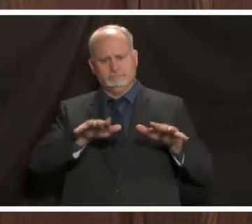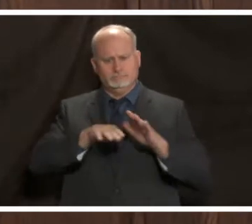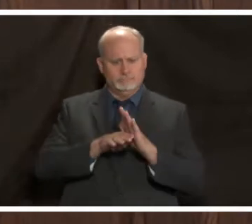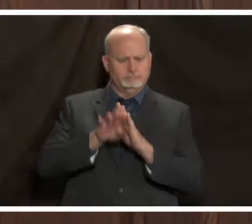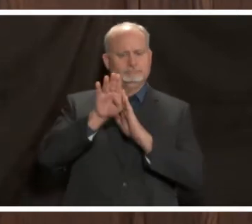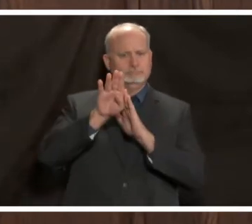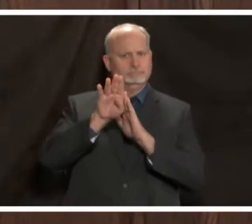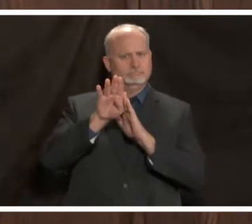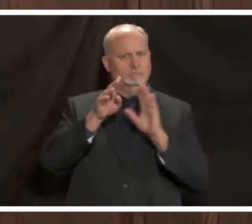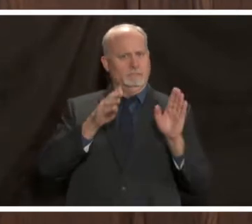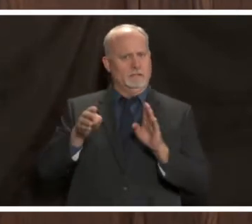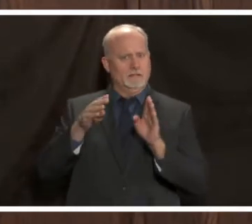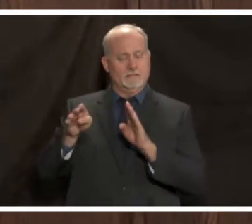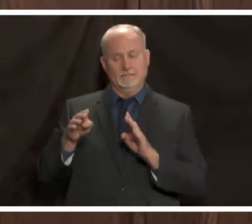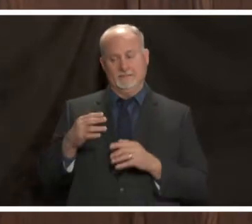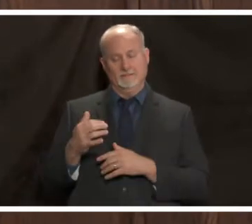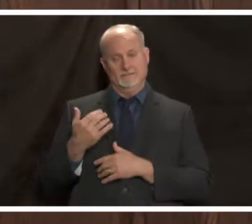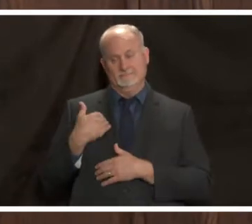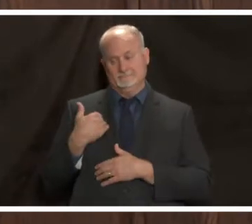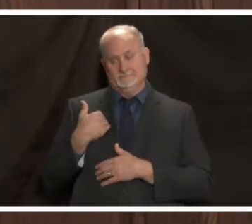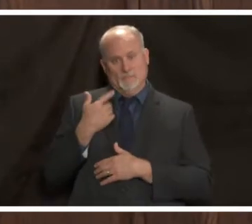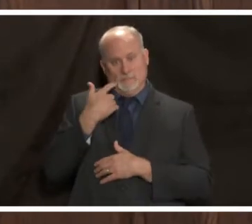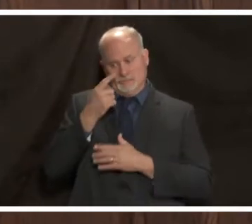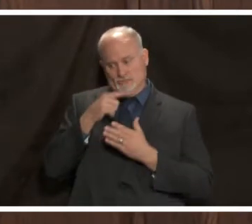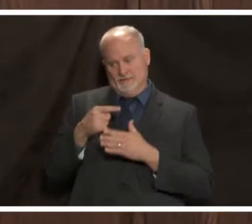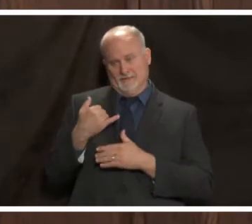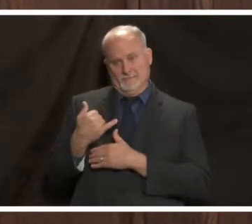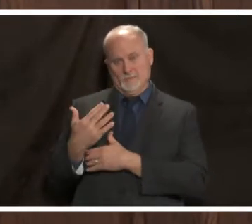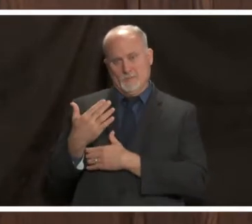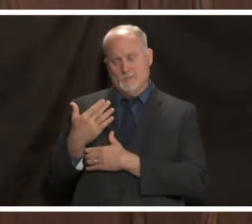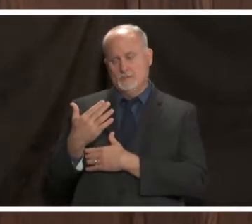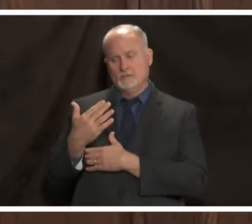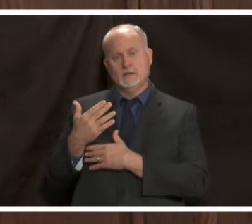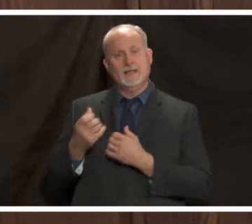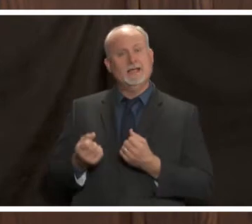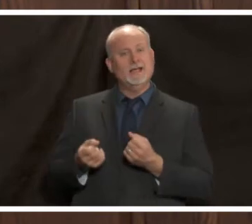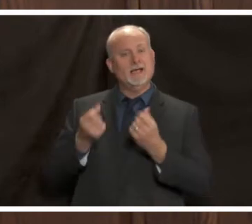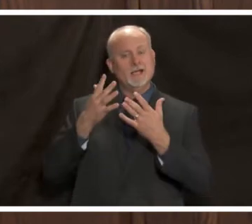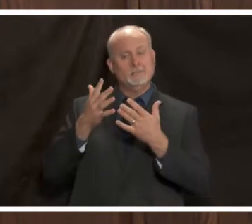this morning the number of covid 19 positive cases who are hospitalized in jefferson county